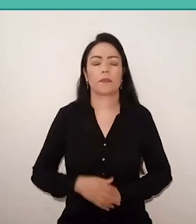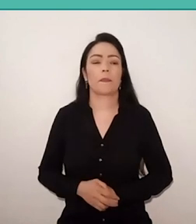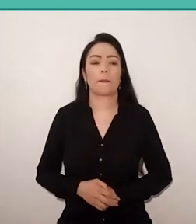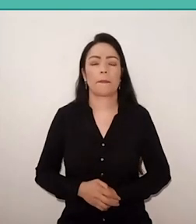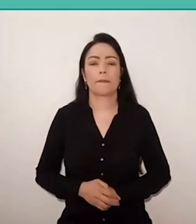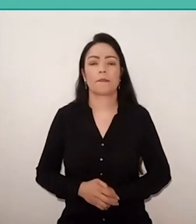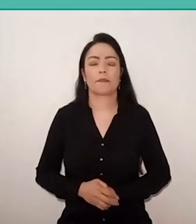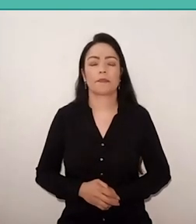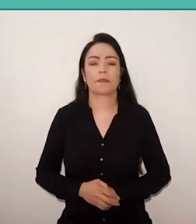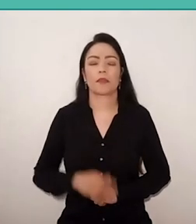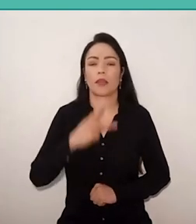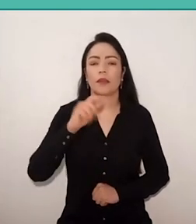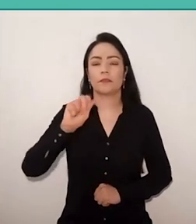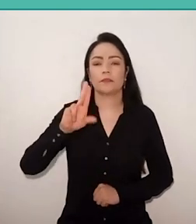Paulo Freire in your…